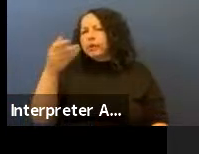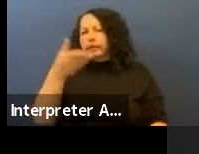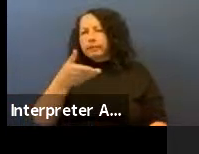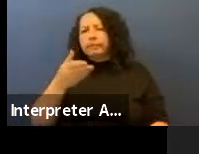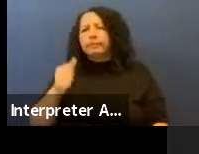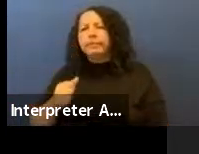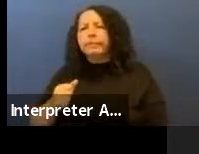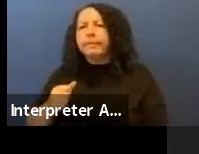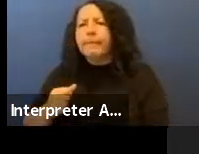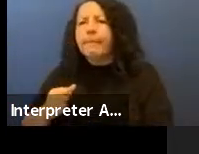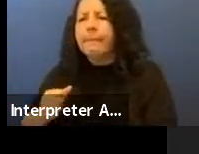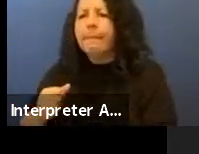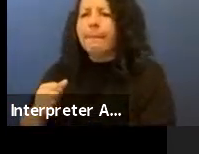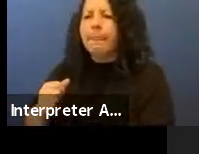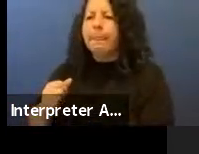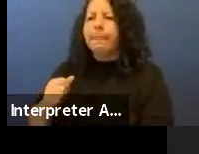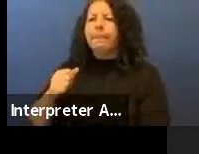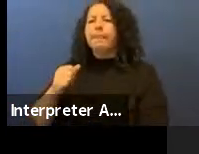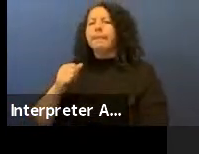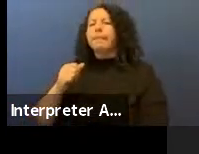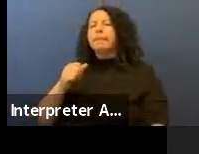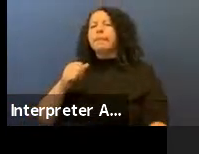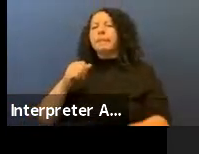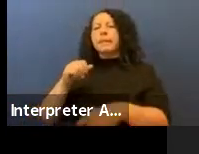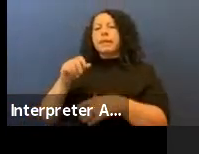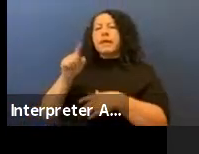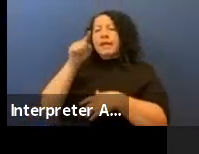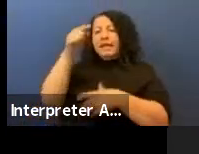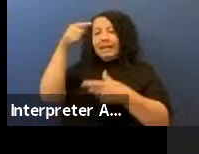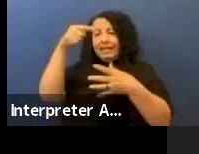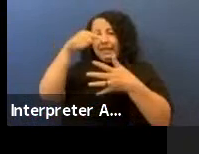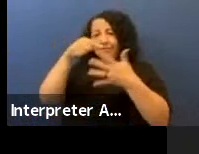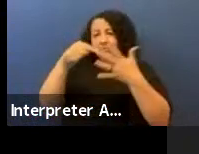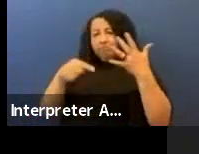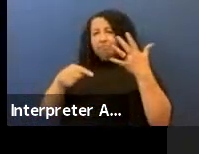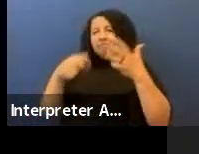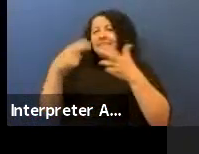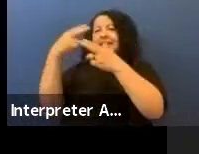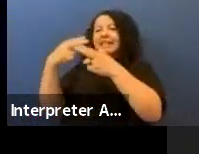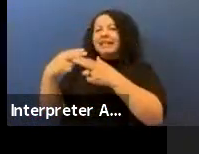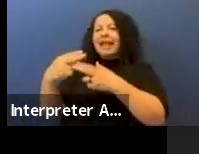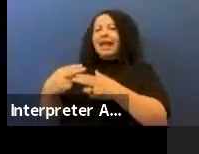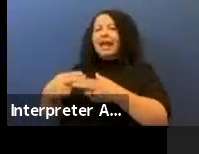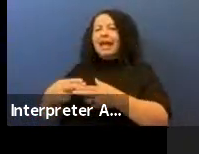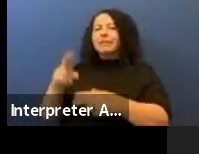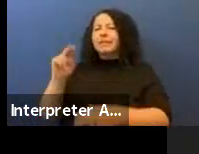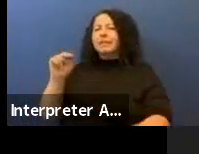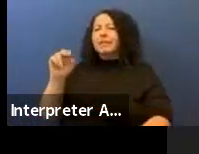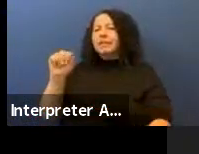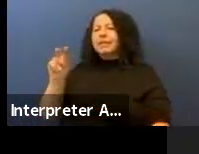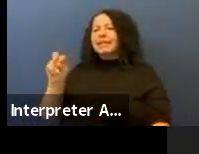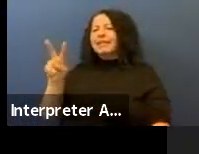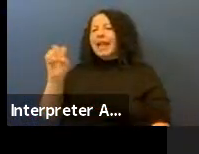are the Native names of places that are known by other names